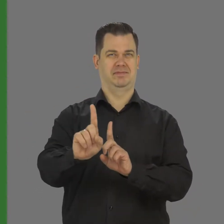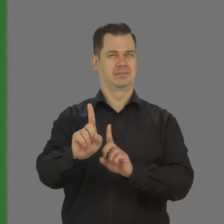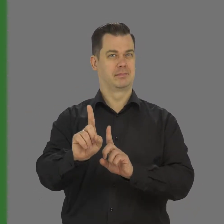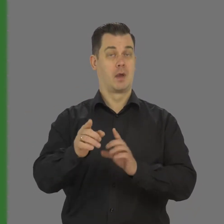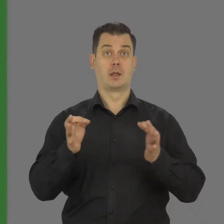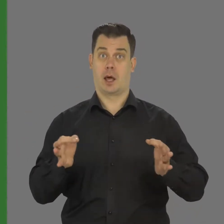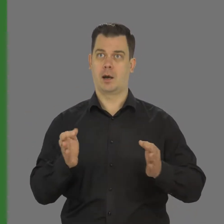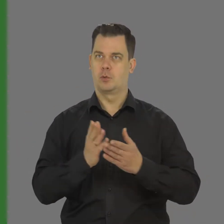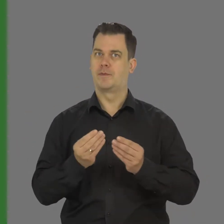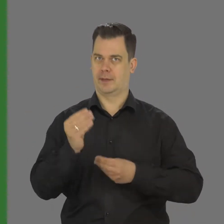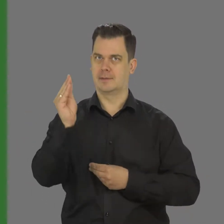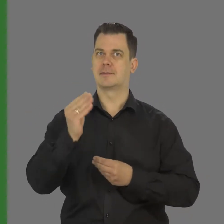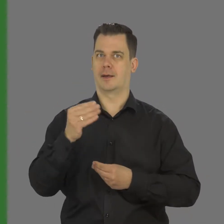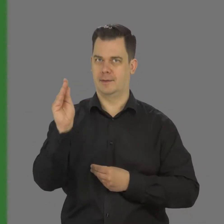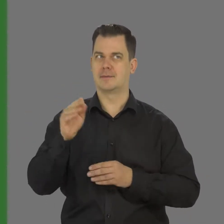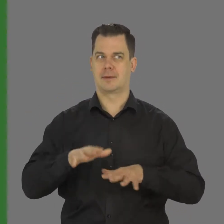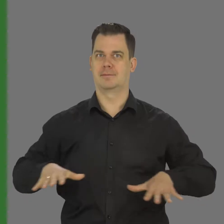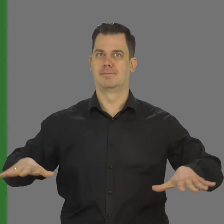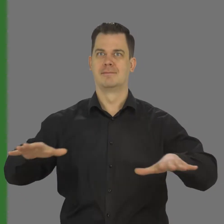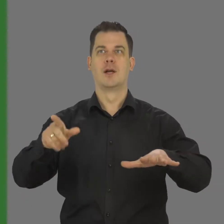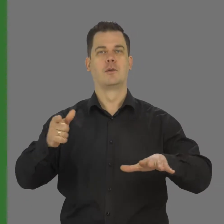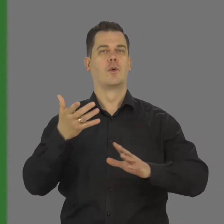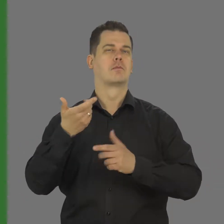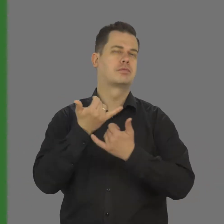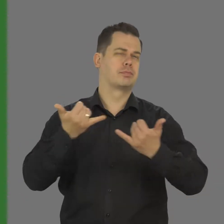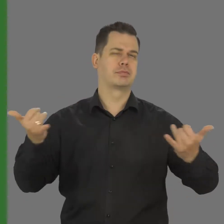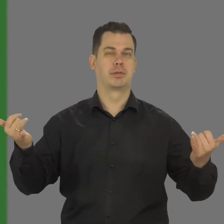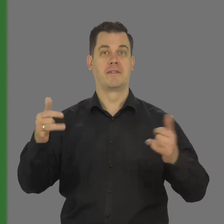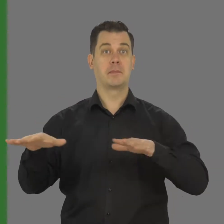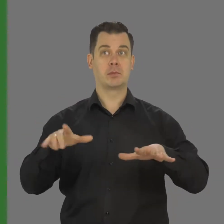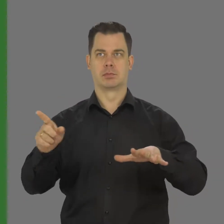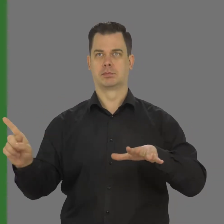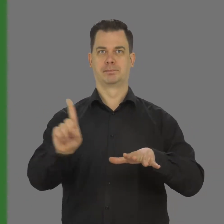Now the situation is getting better - events translated into Sign Language is more and more.